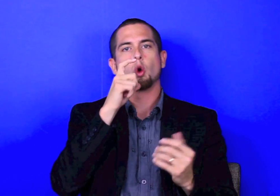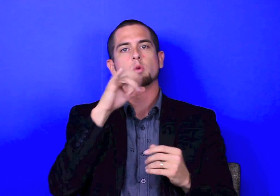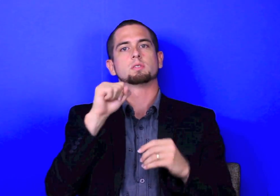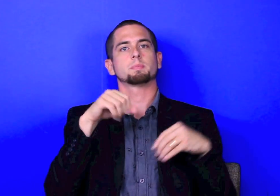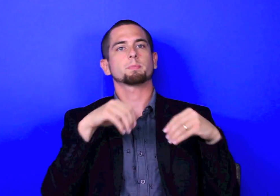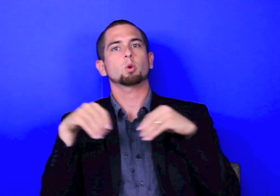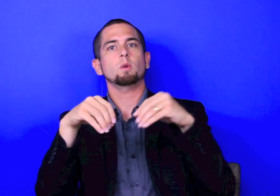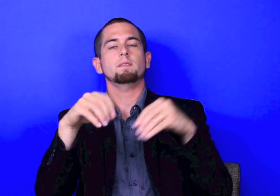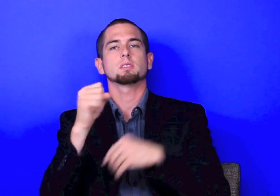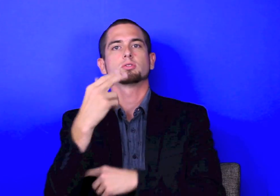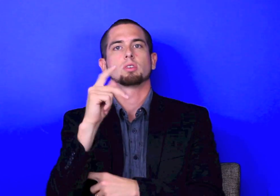What is the Deaf substance, what is the Deaf contribution to Earth, the Deaf issues?